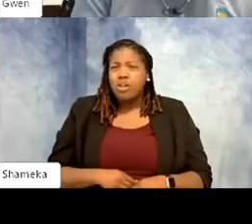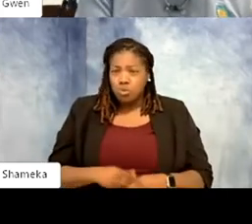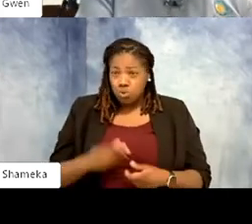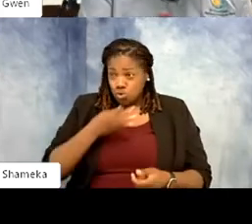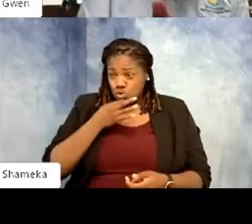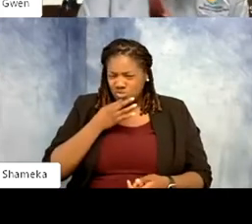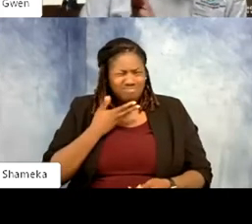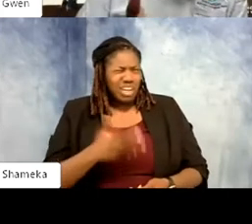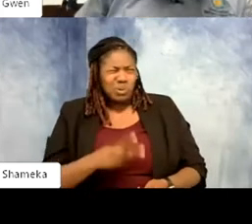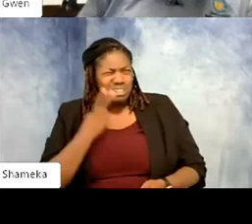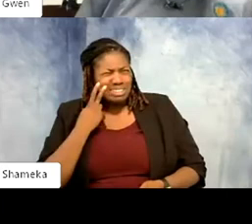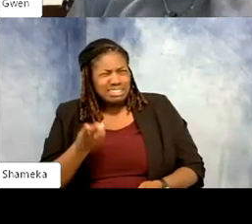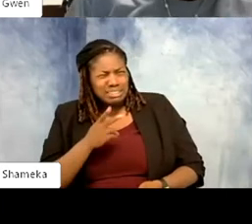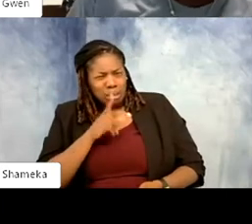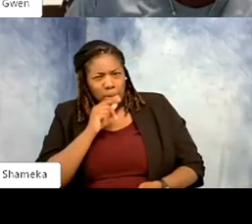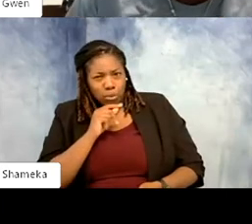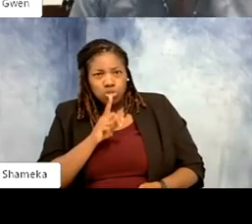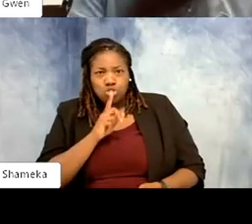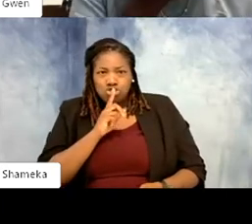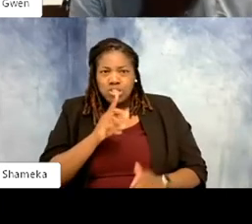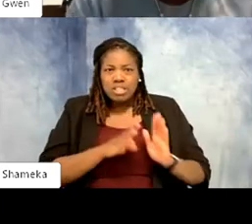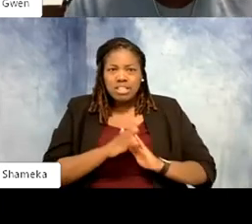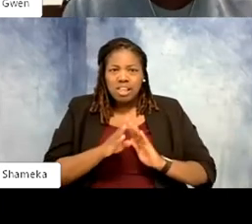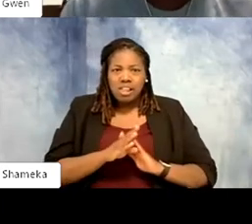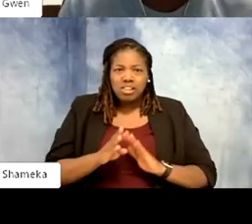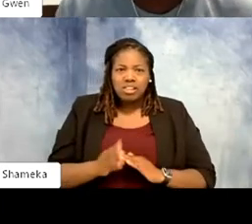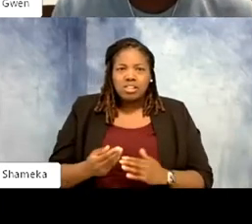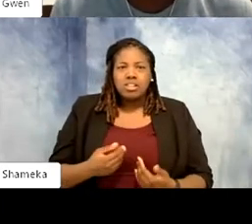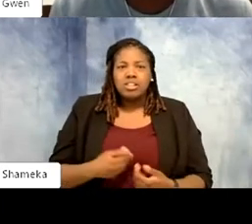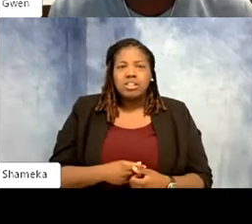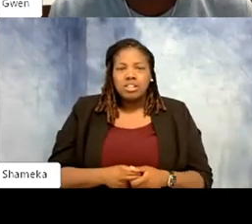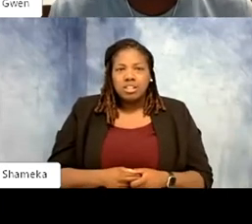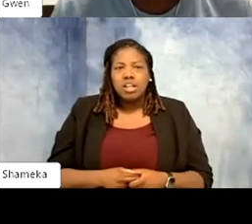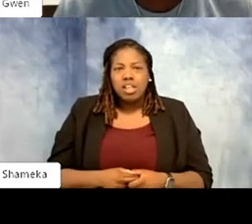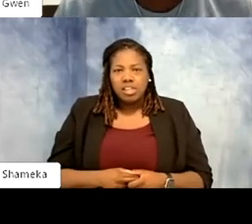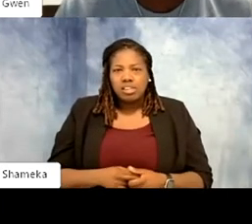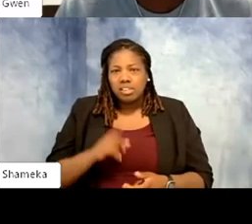They were like really building the National Aviary. And ironically I end up working in there. But